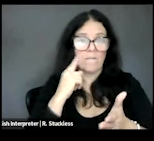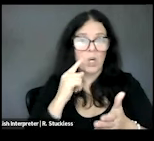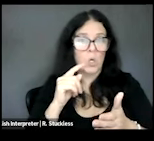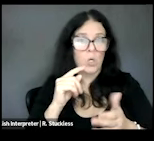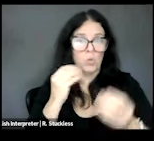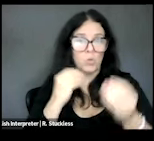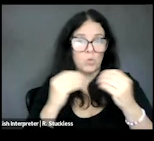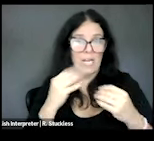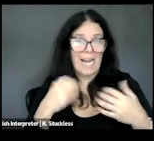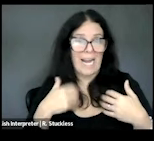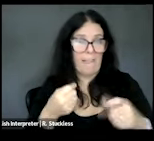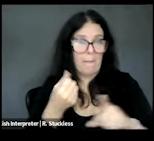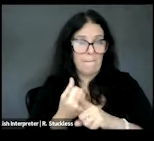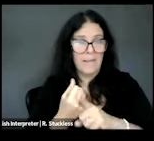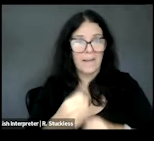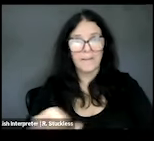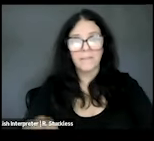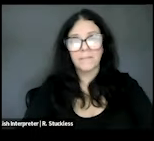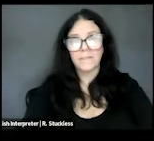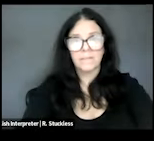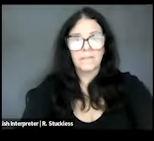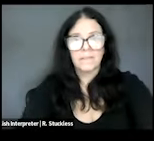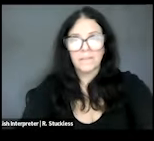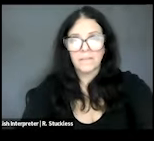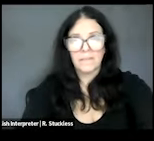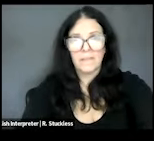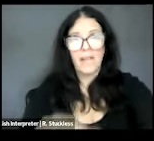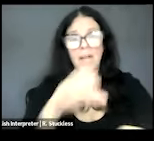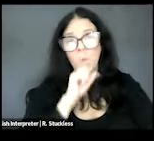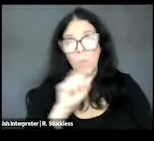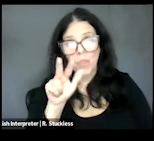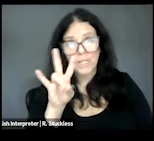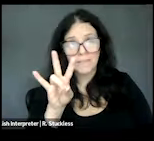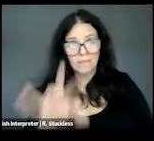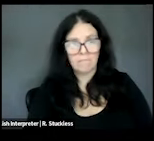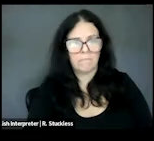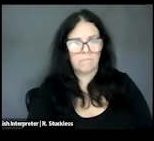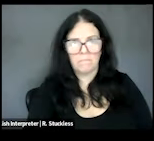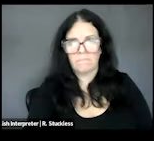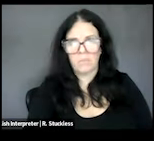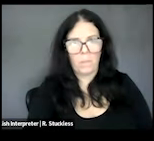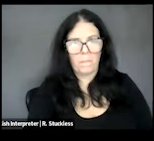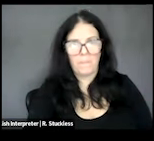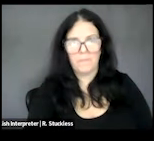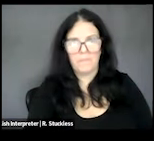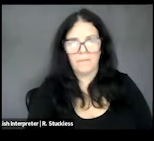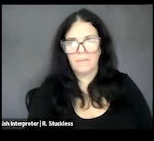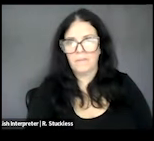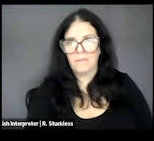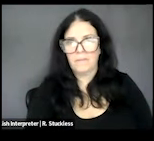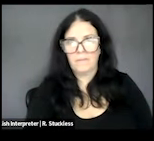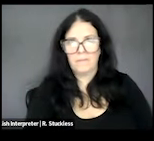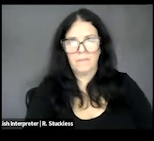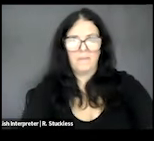Impact. I'm a 37 year old male. I have brown hair and an orange shirt, and I'll talk